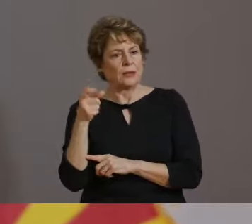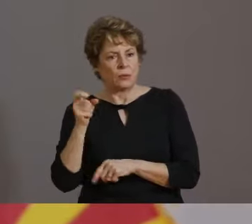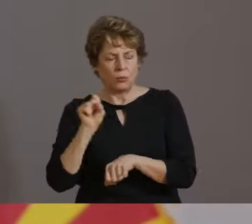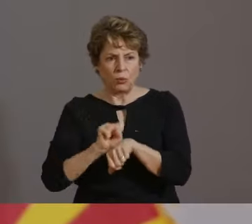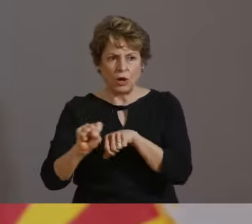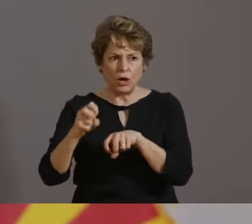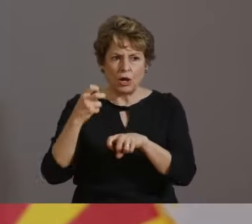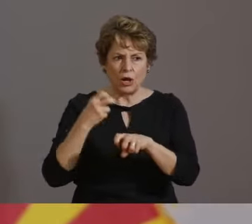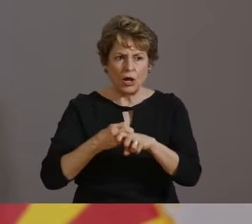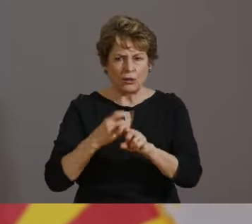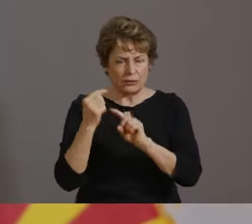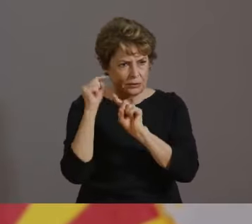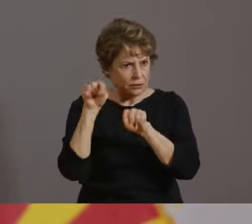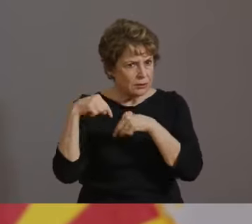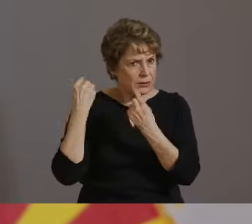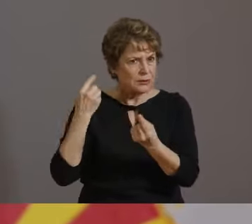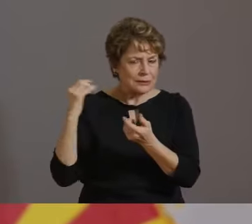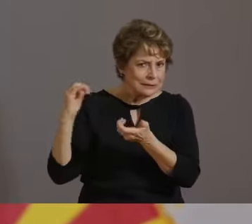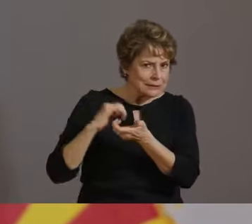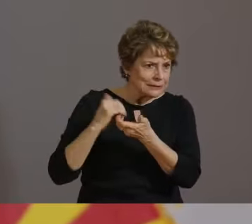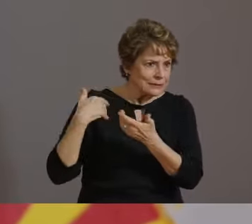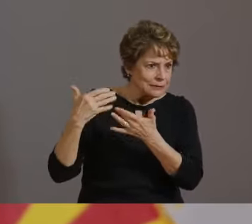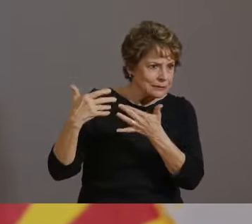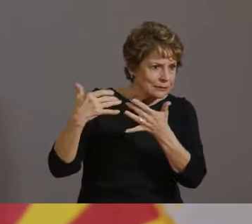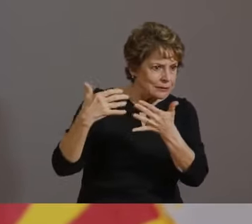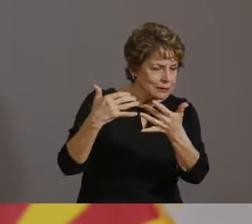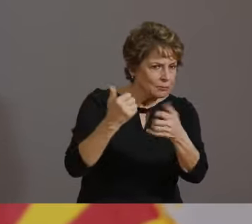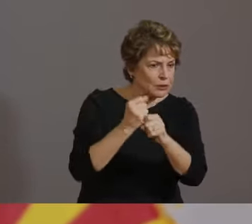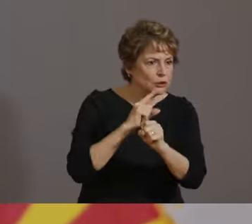PANDEMIC TO ENSURE WE KEEP OUR COMMUNITIES AND FAMILIES SAFE.